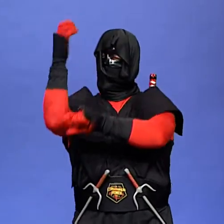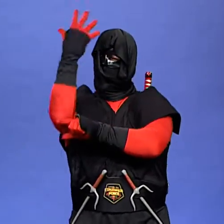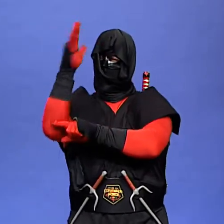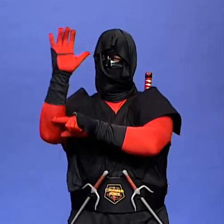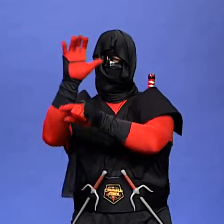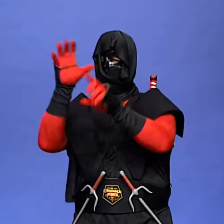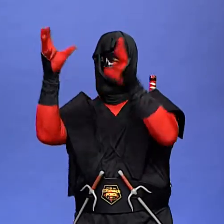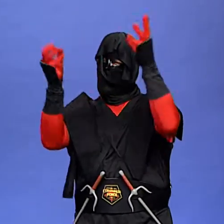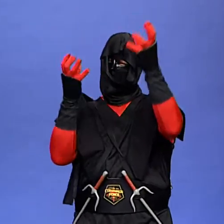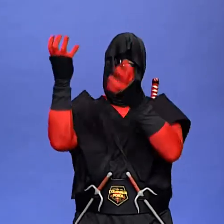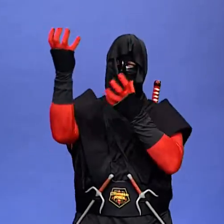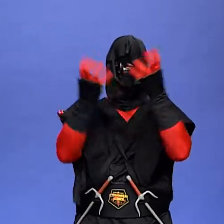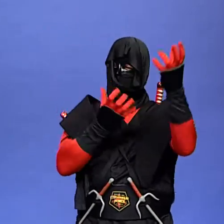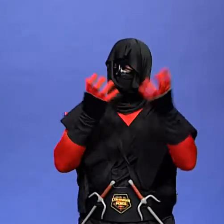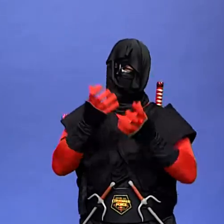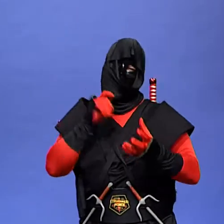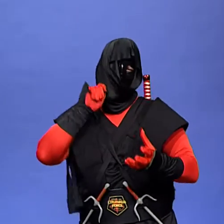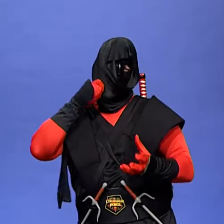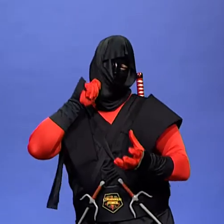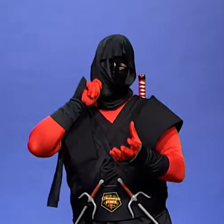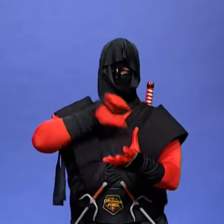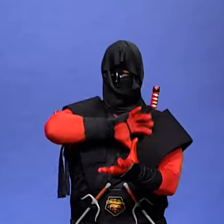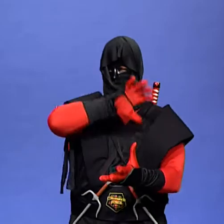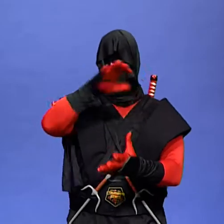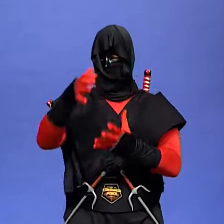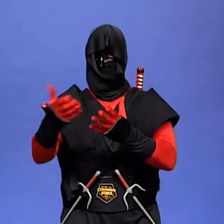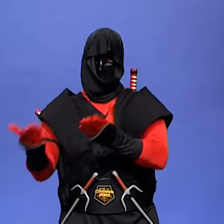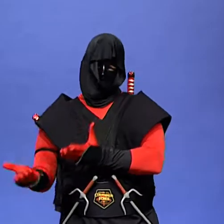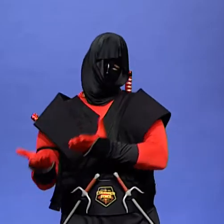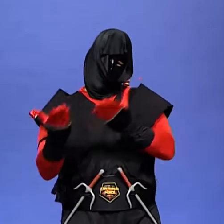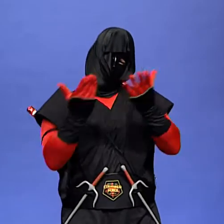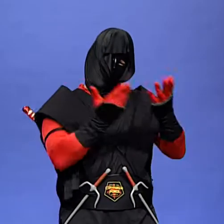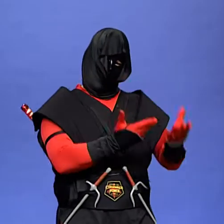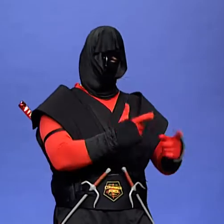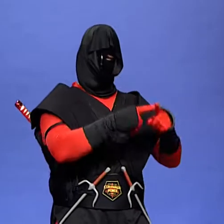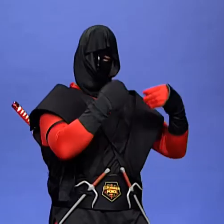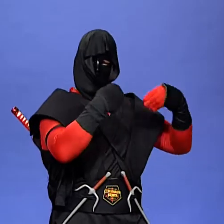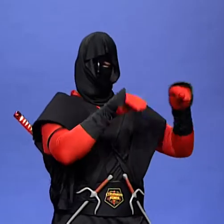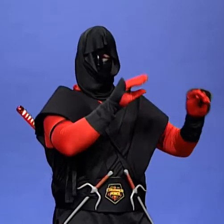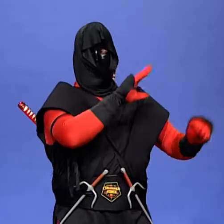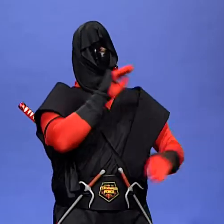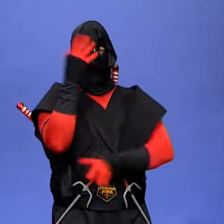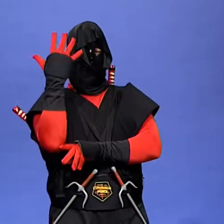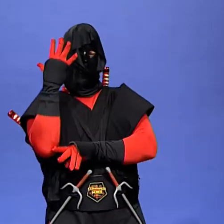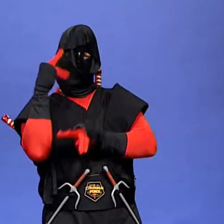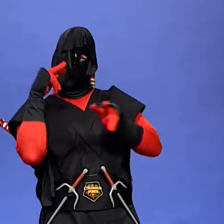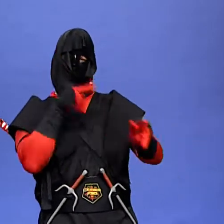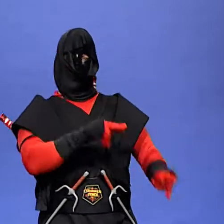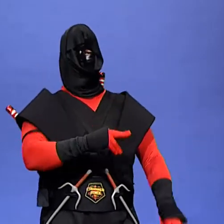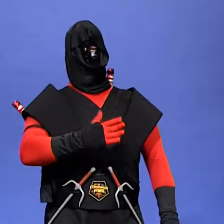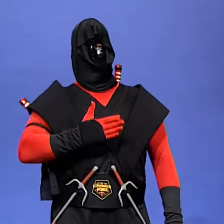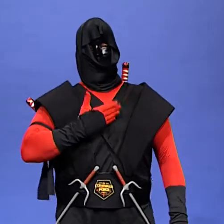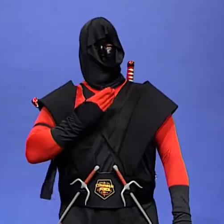her apples and carried them away and the tree was happy